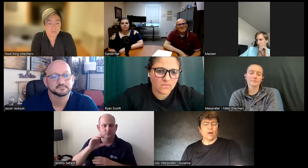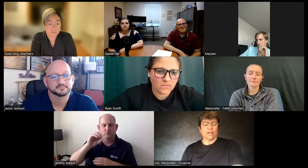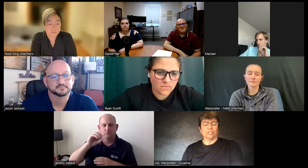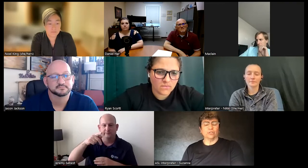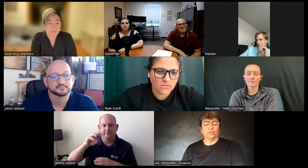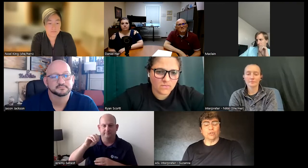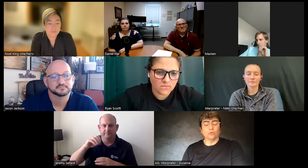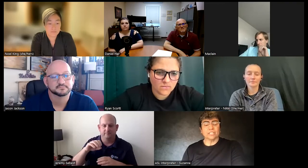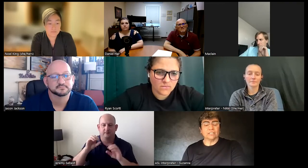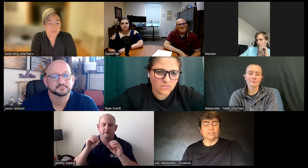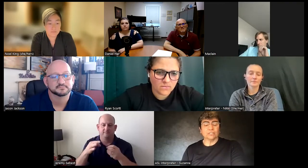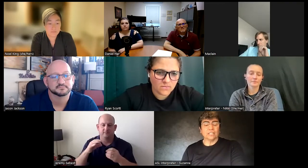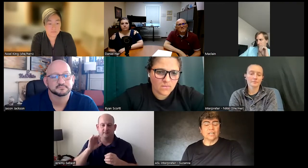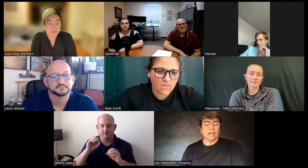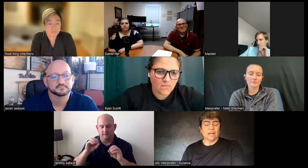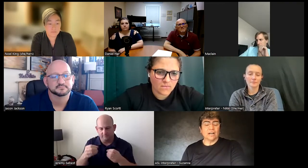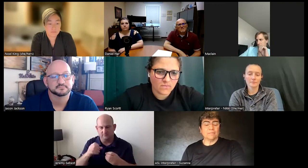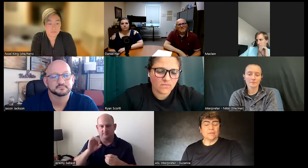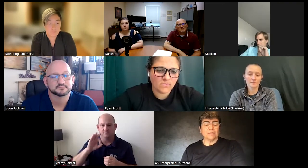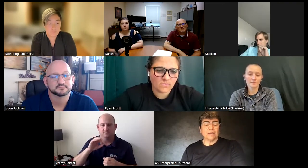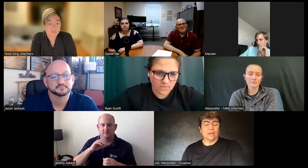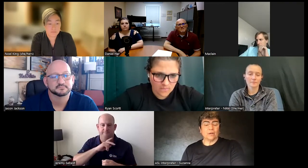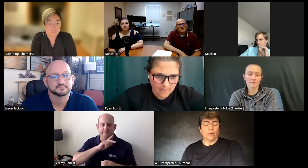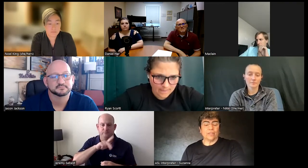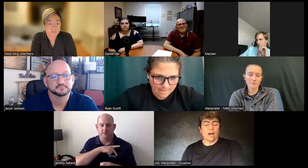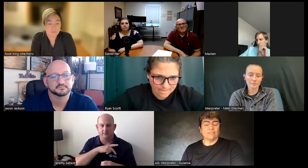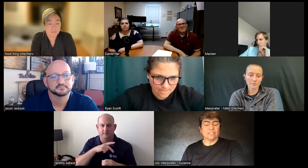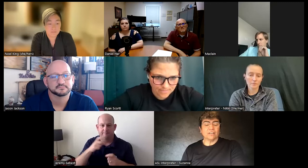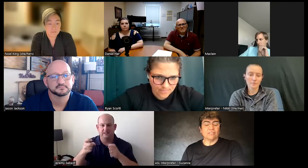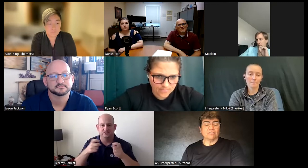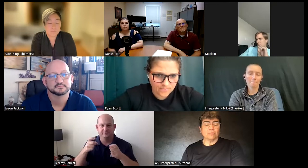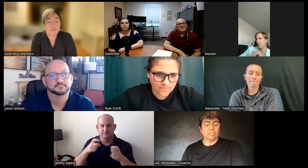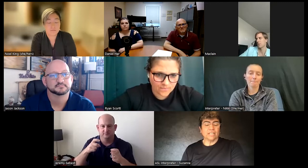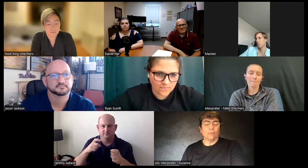so I could use those skills um the in the office of personnel